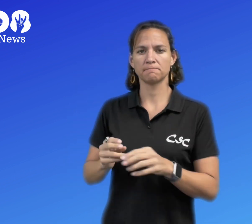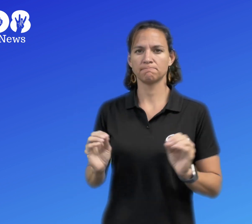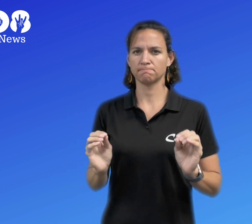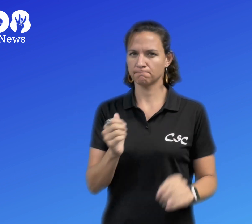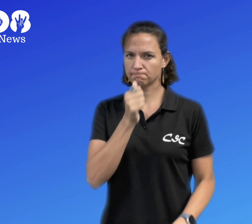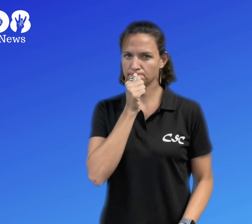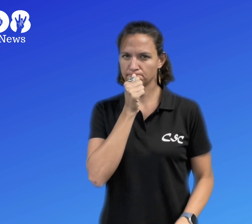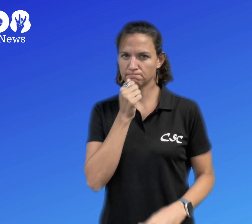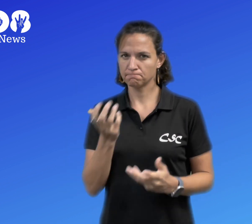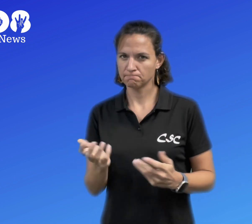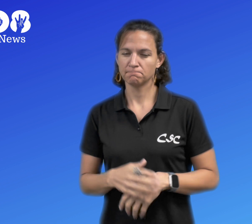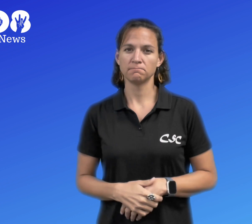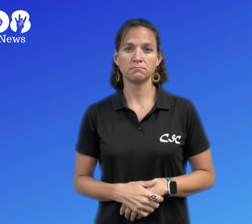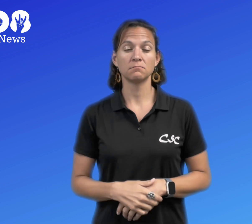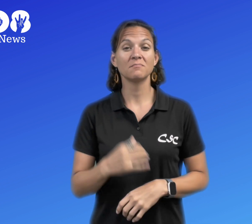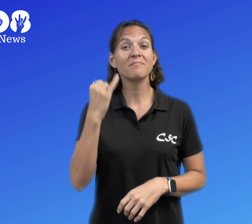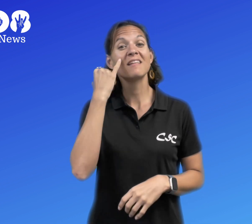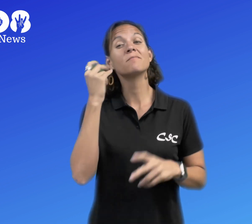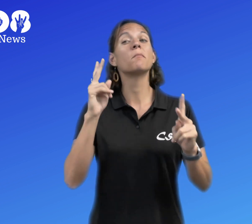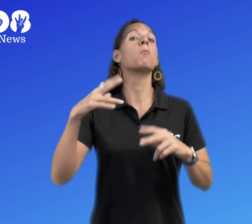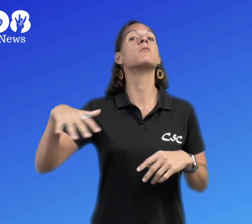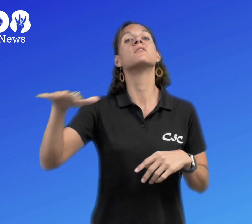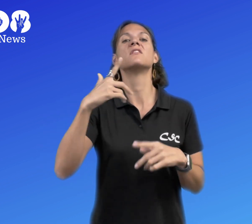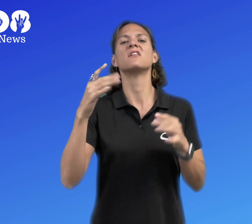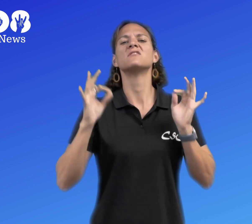The person’s name remains anonymous.